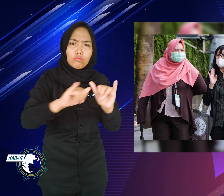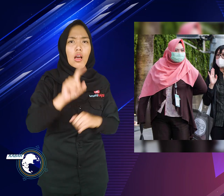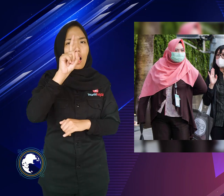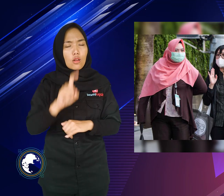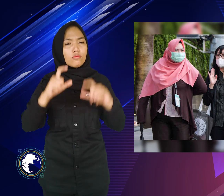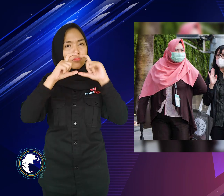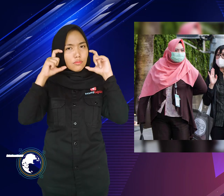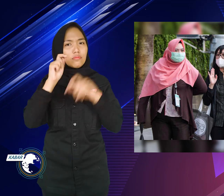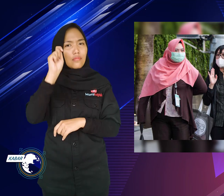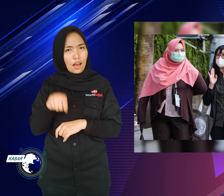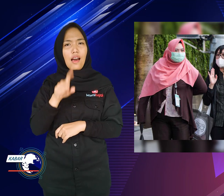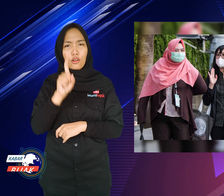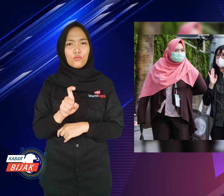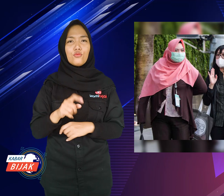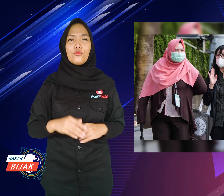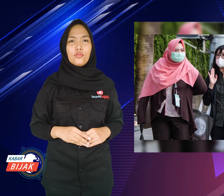together we have to wear a mask.